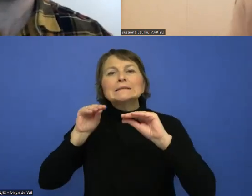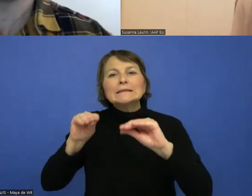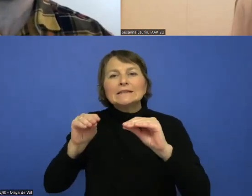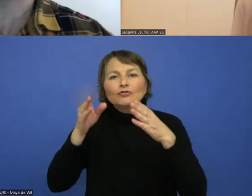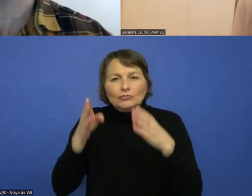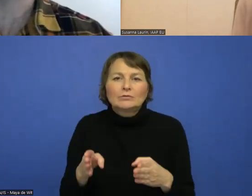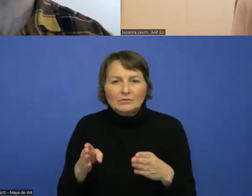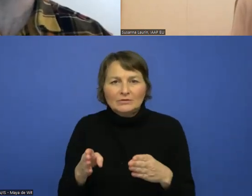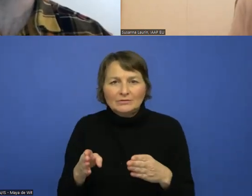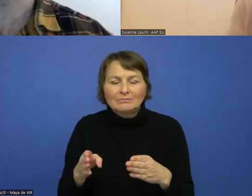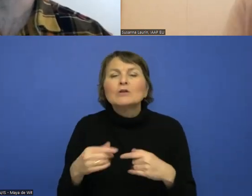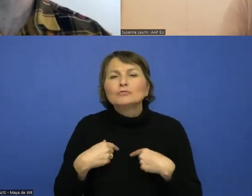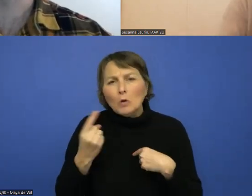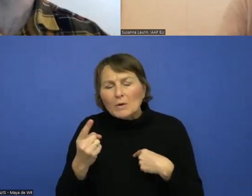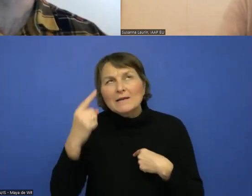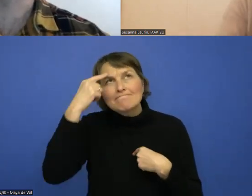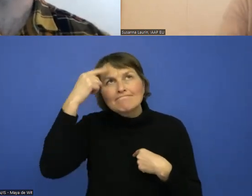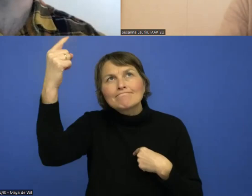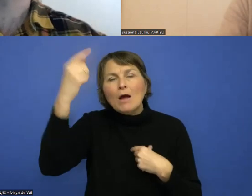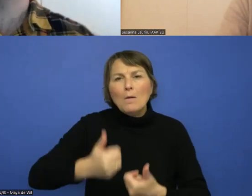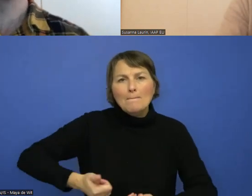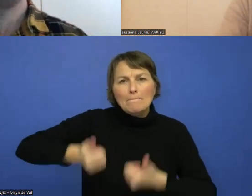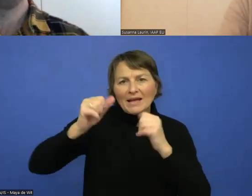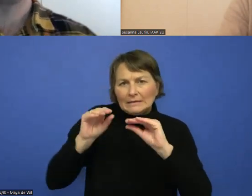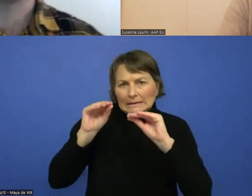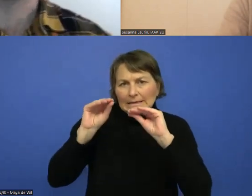It makes reference for us to cross reference those.